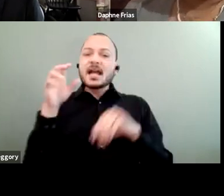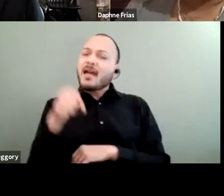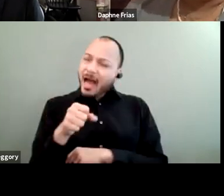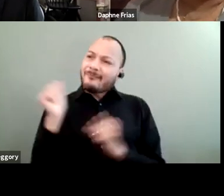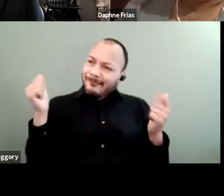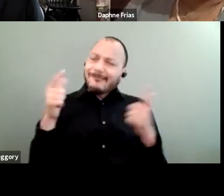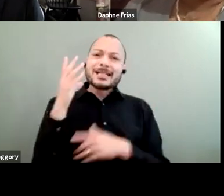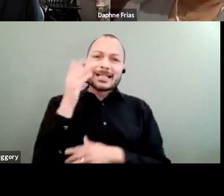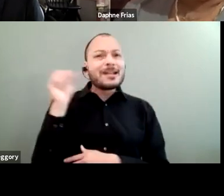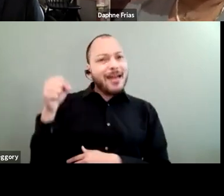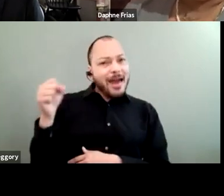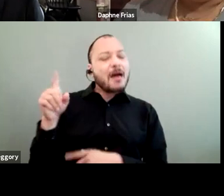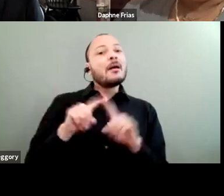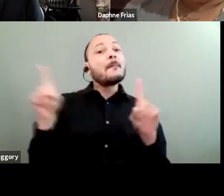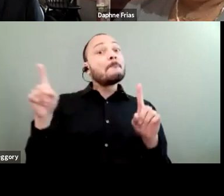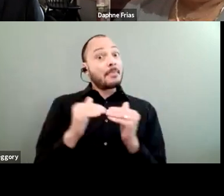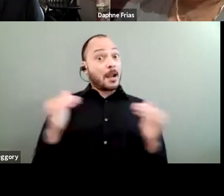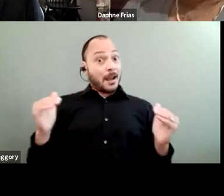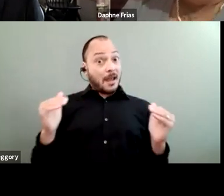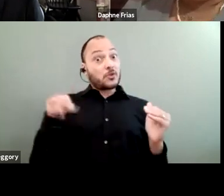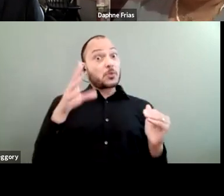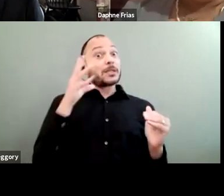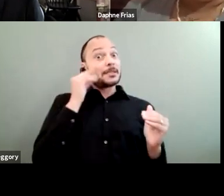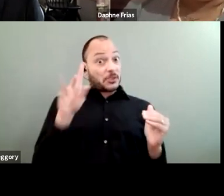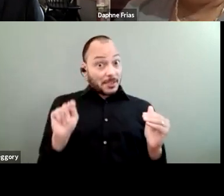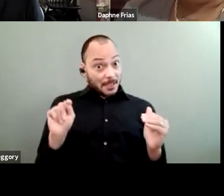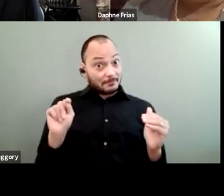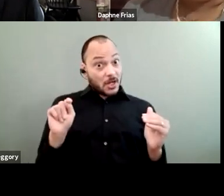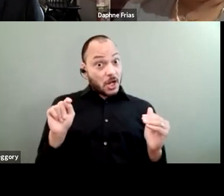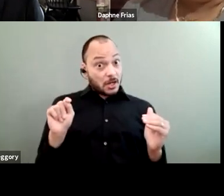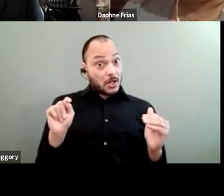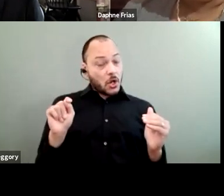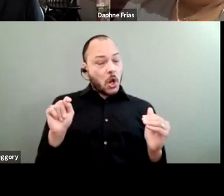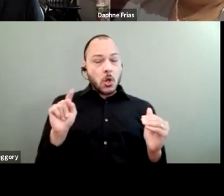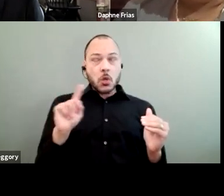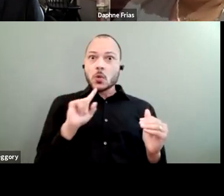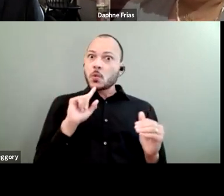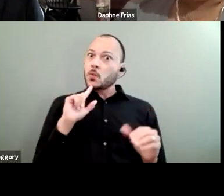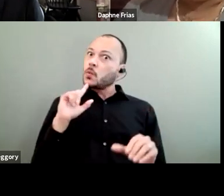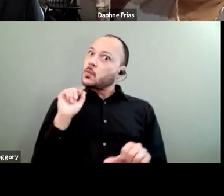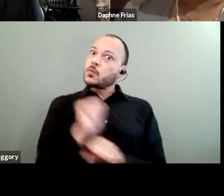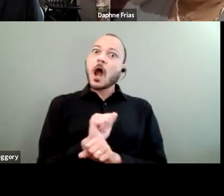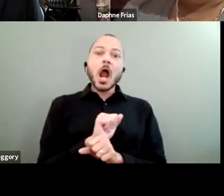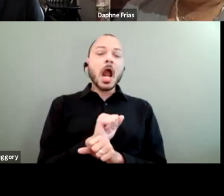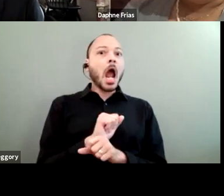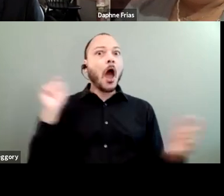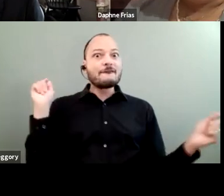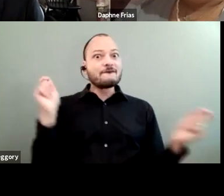but the level at which you experience it radically fluctuates depending on where you call home